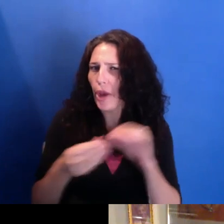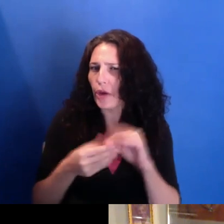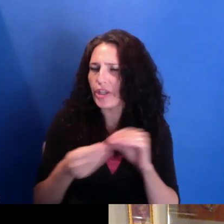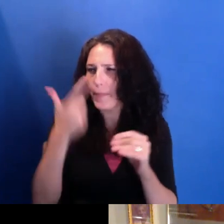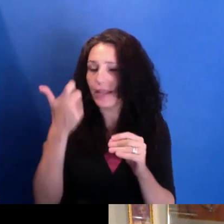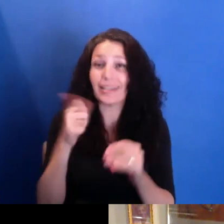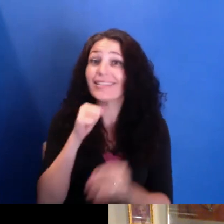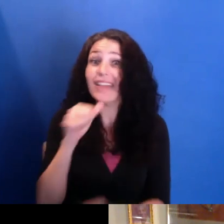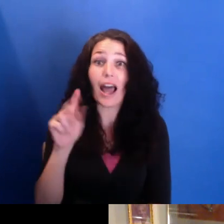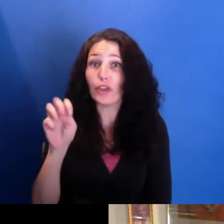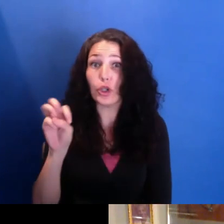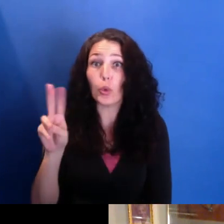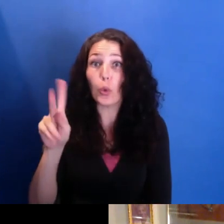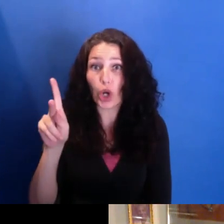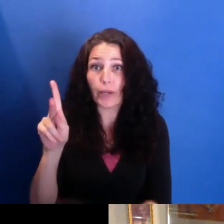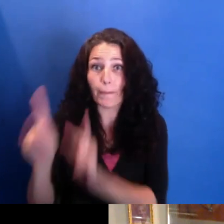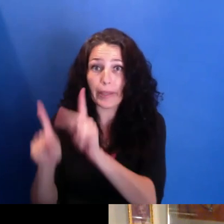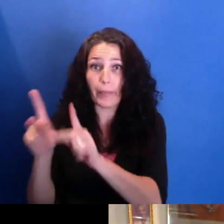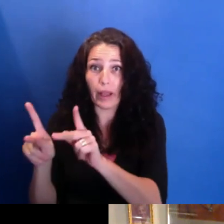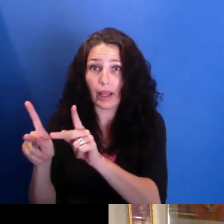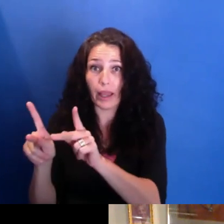It's the outsiders' narrative of its place.